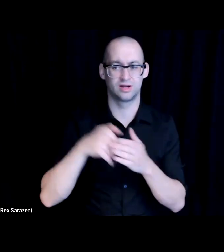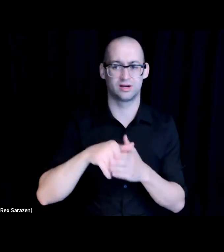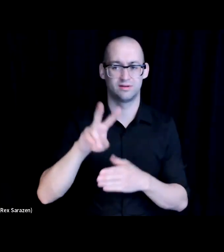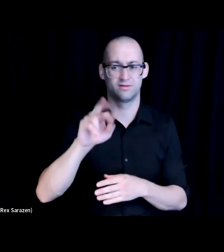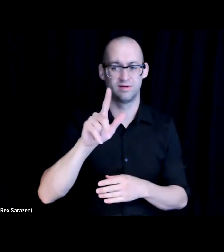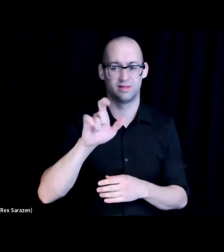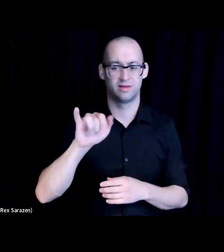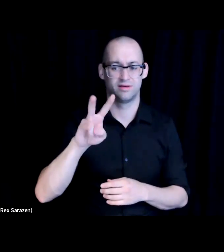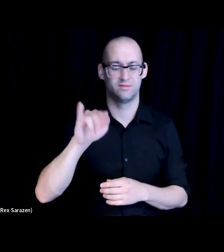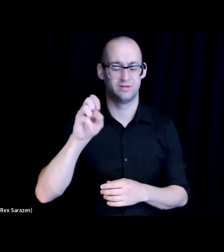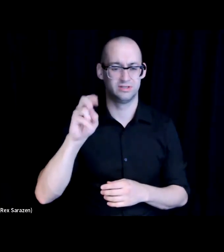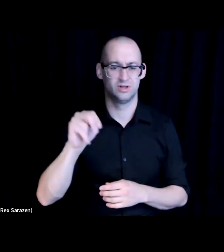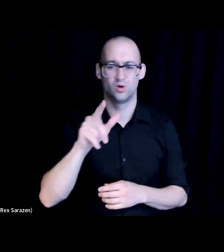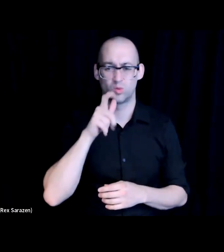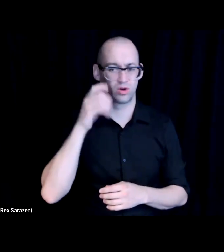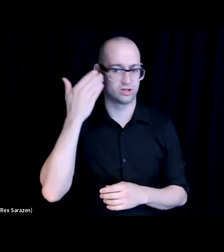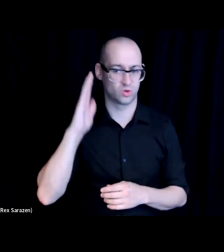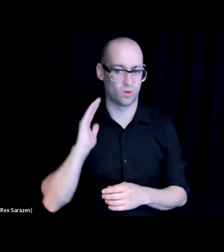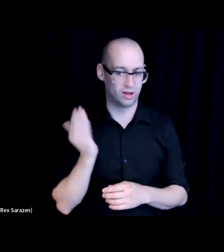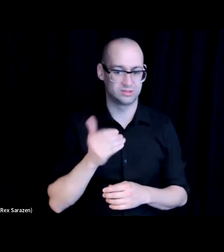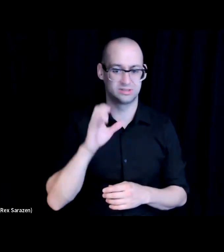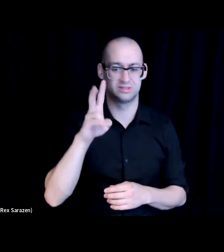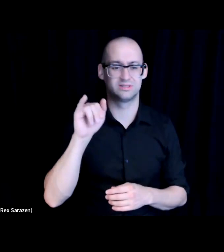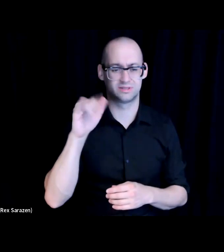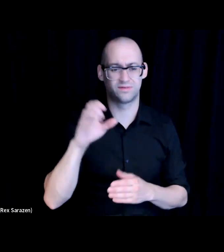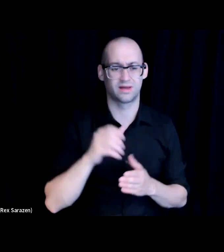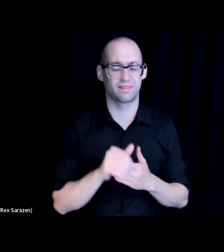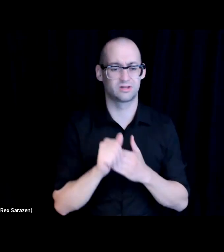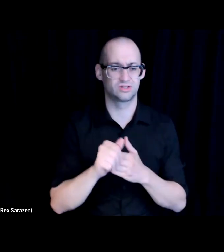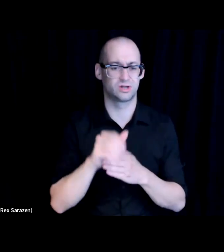We are a civic leadership organization, and nonprofit based in Sacramento.